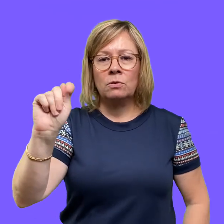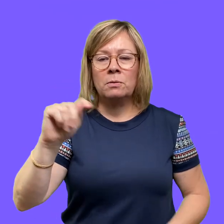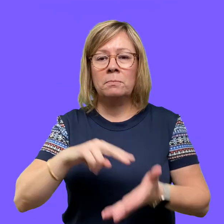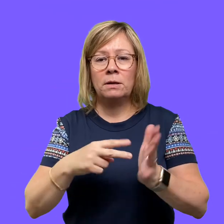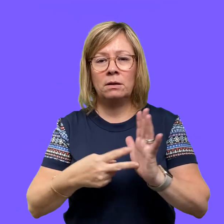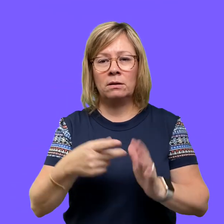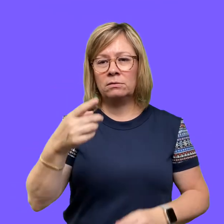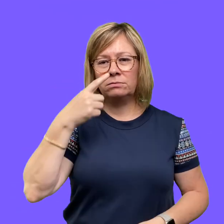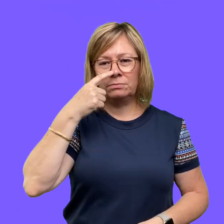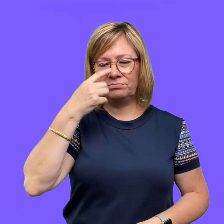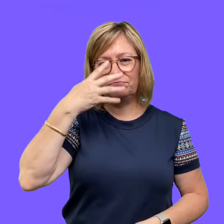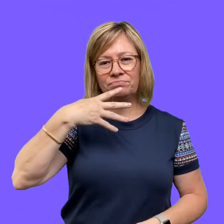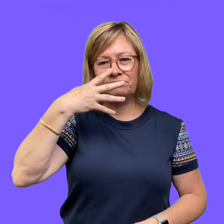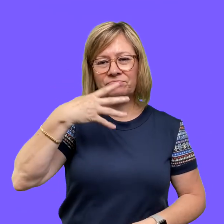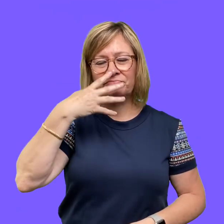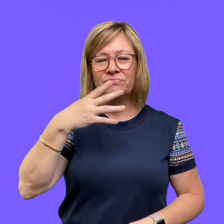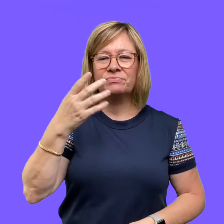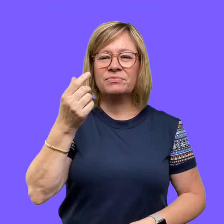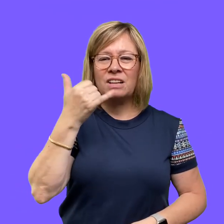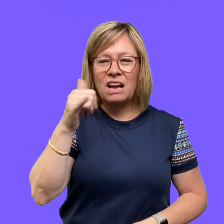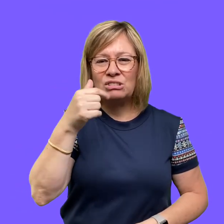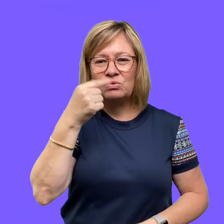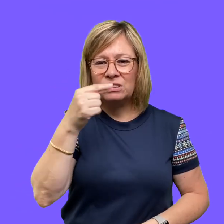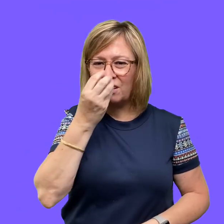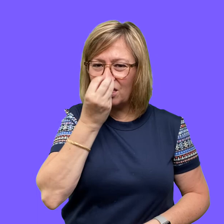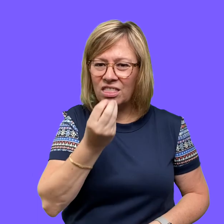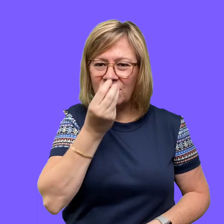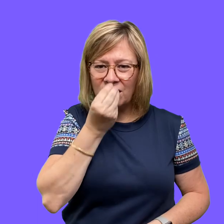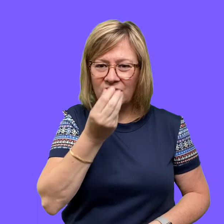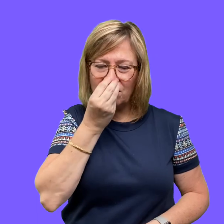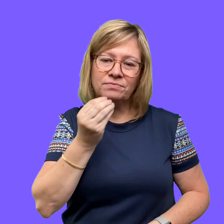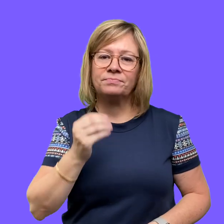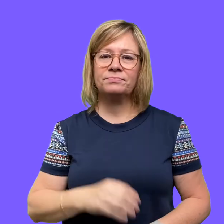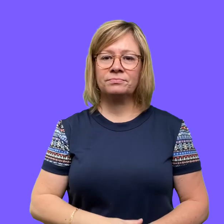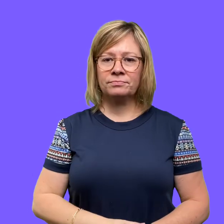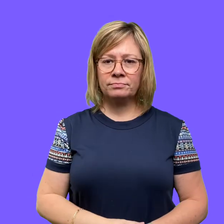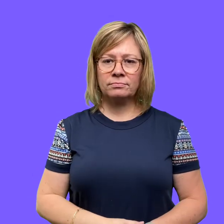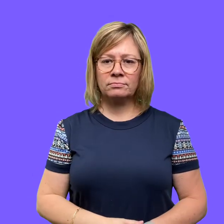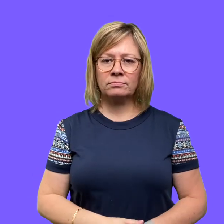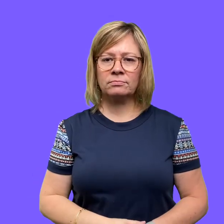Snot. This is drainage from your nose that may be yellow or green.